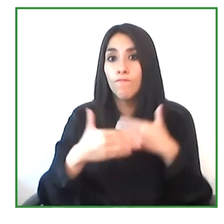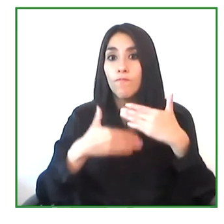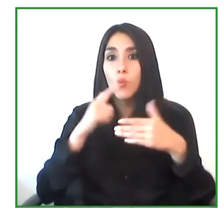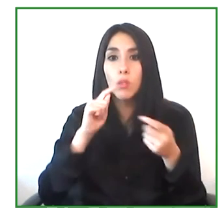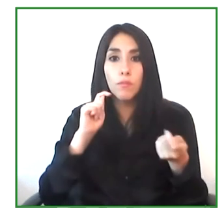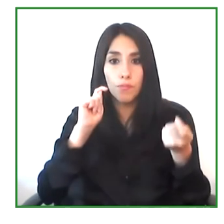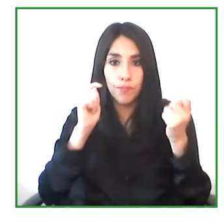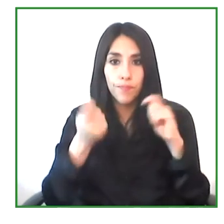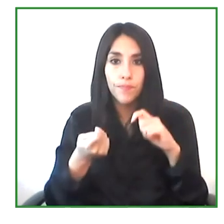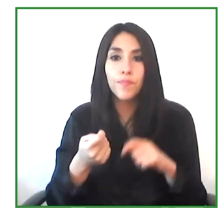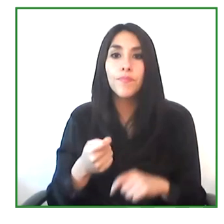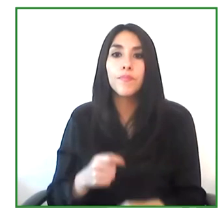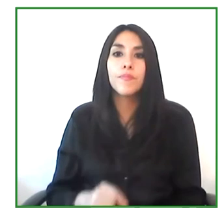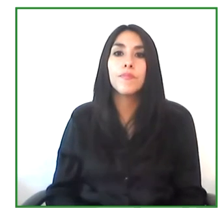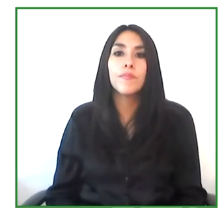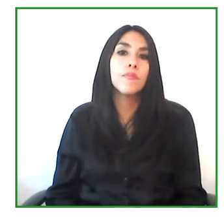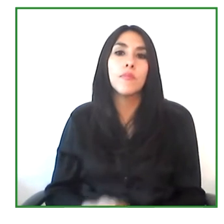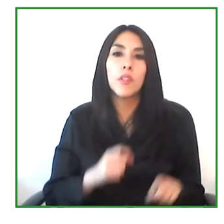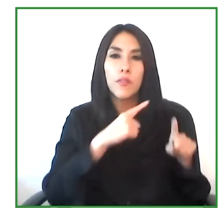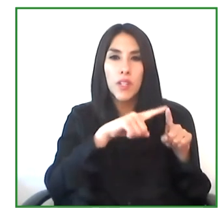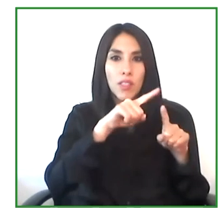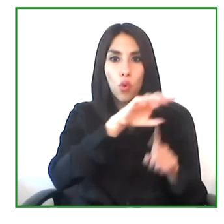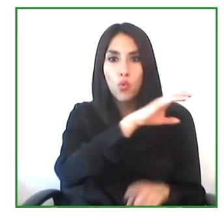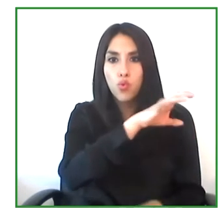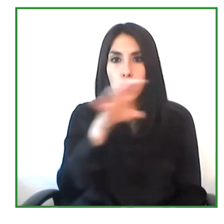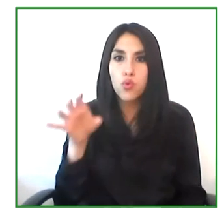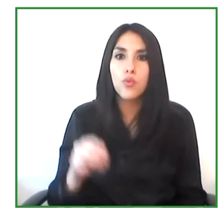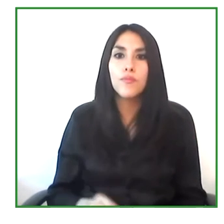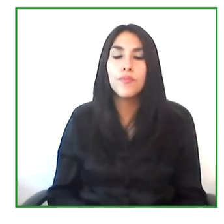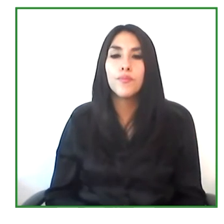to the different countries, to the different languages.